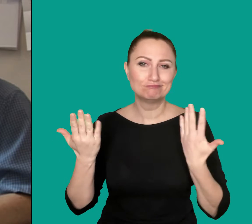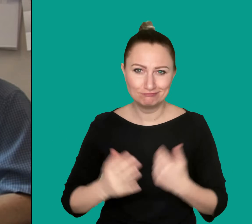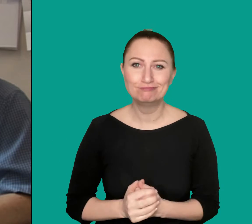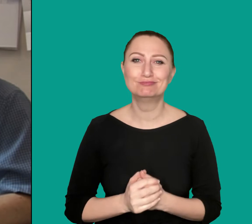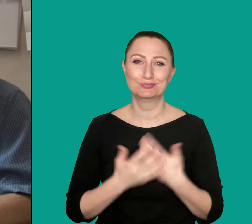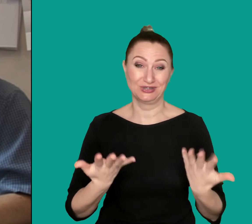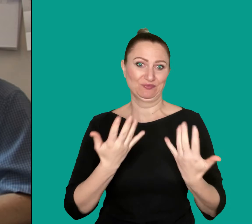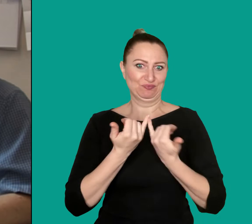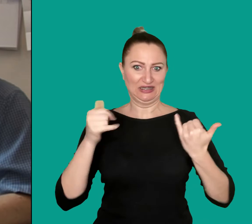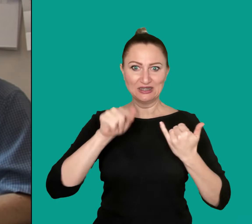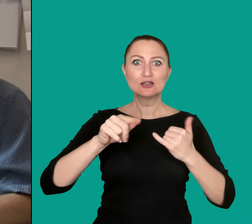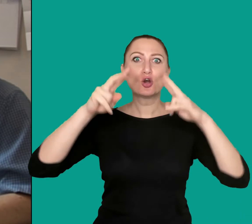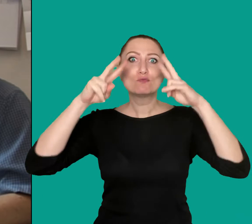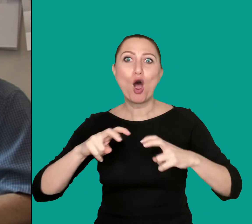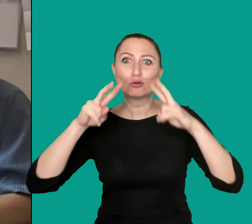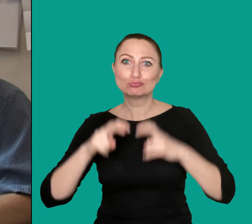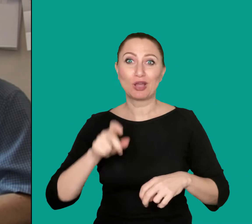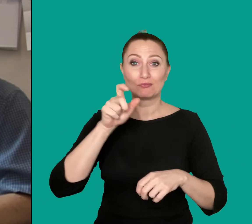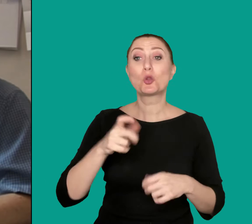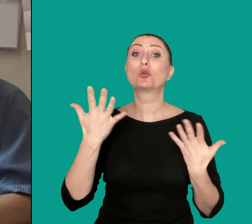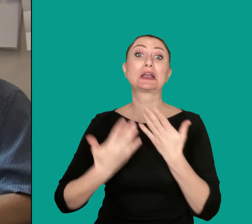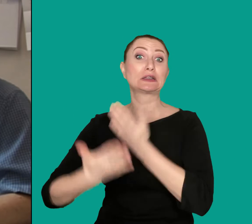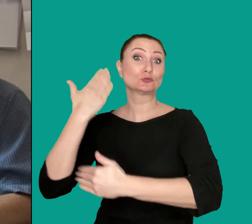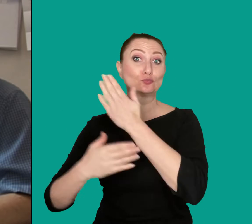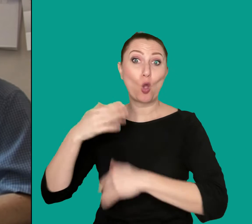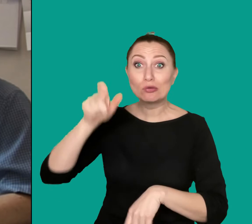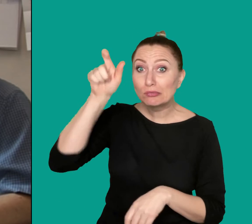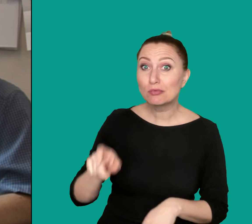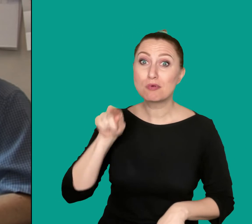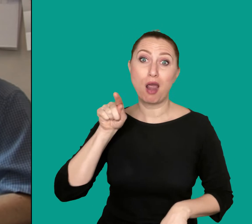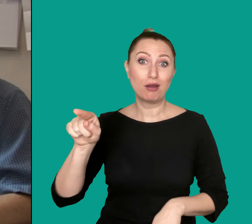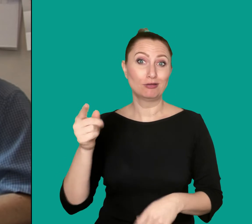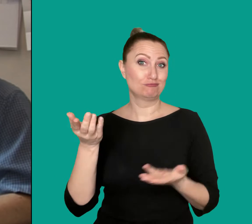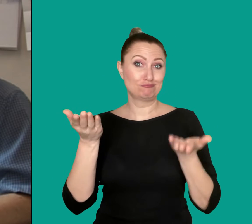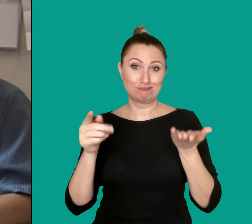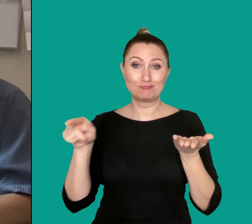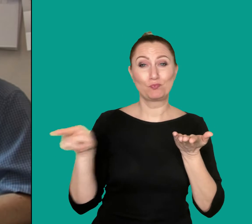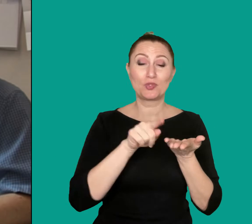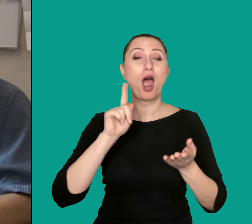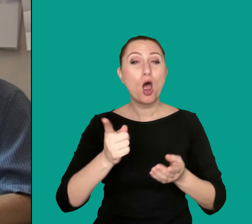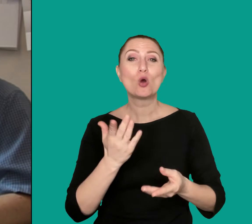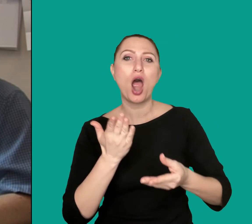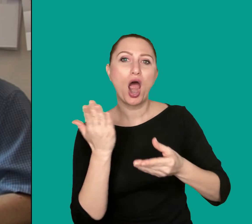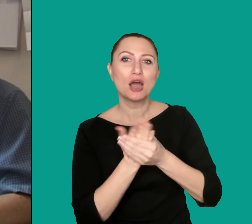In simple terms, an archivist decides what researchers and historians